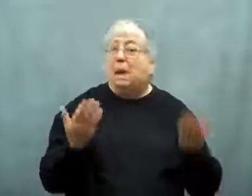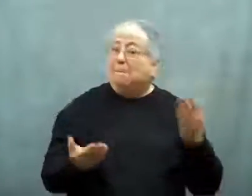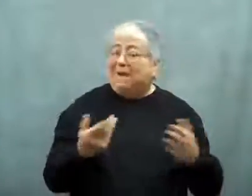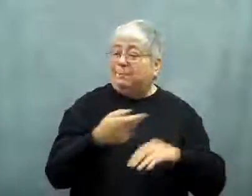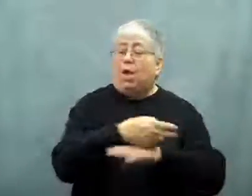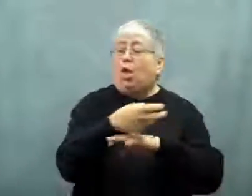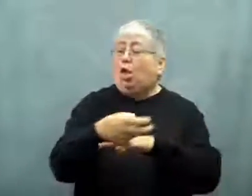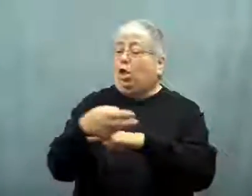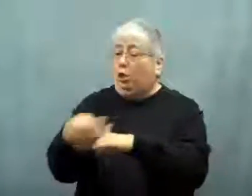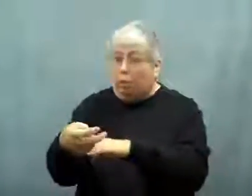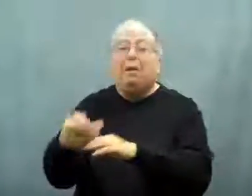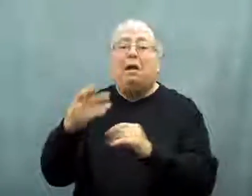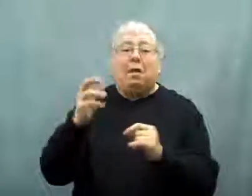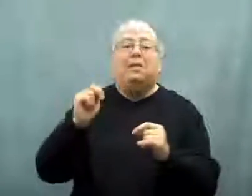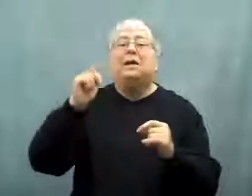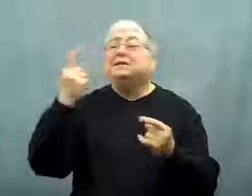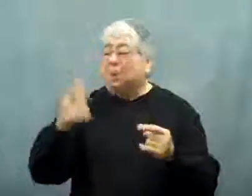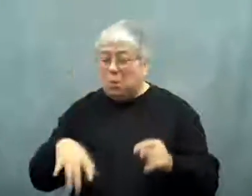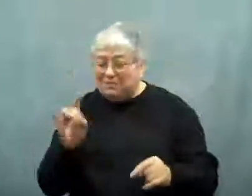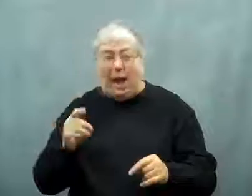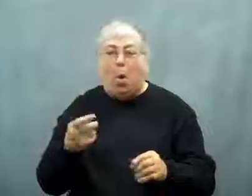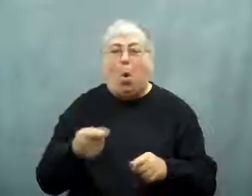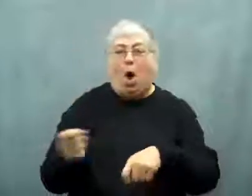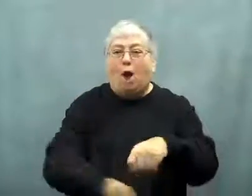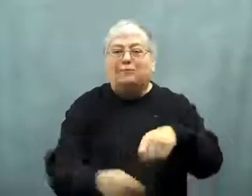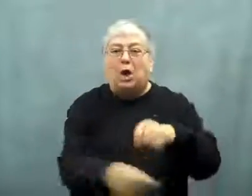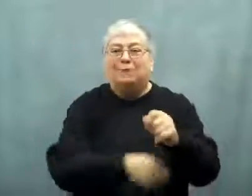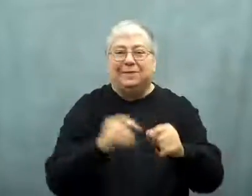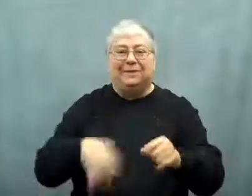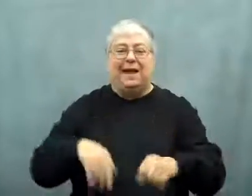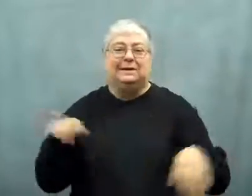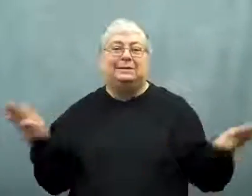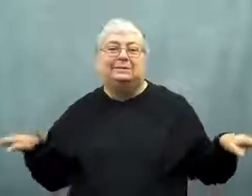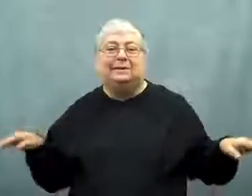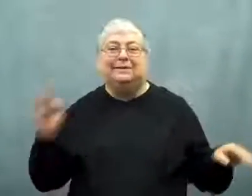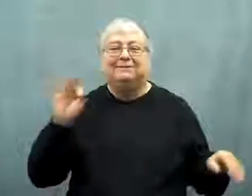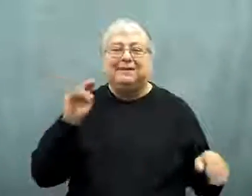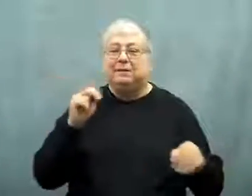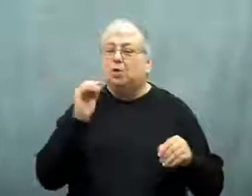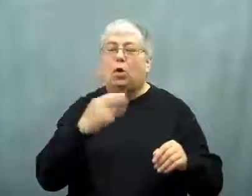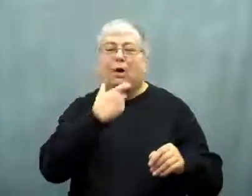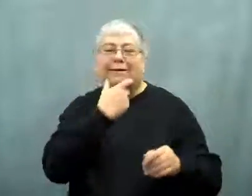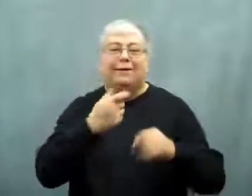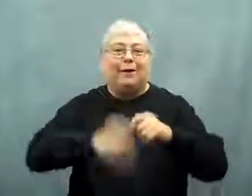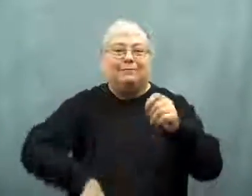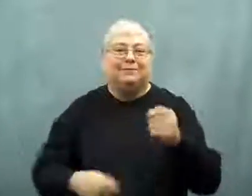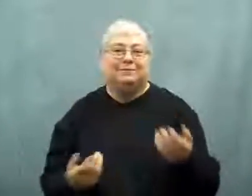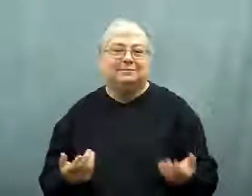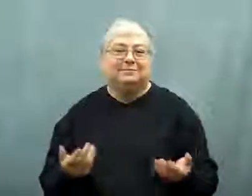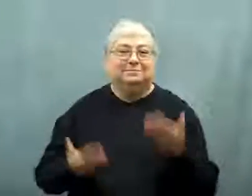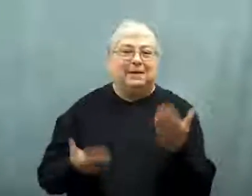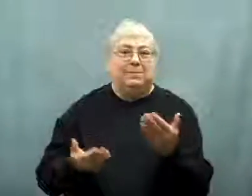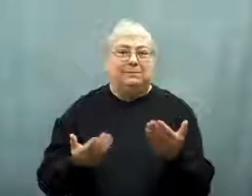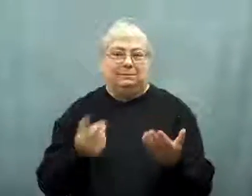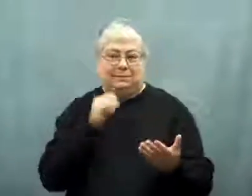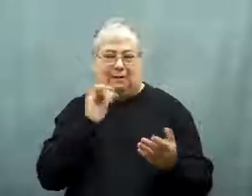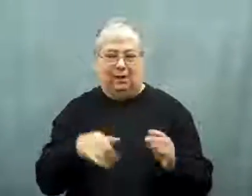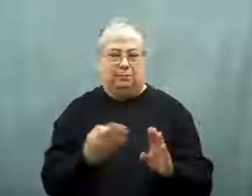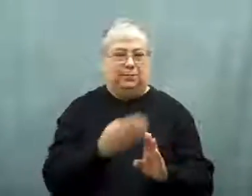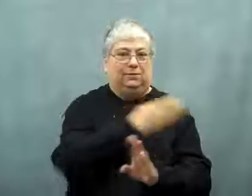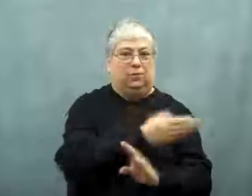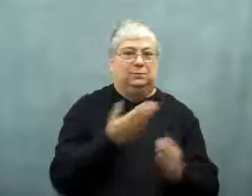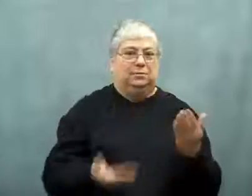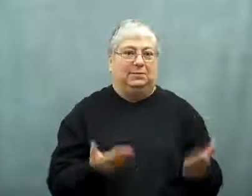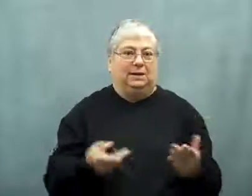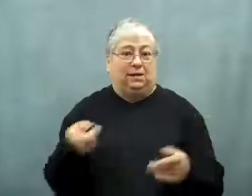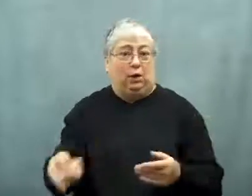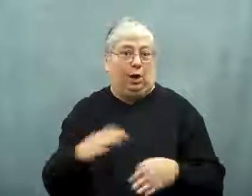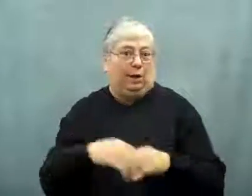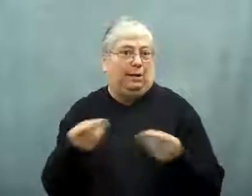It could be that the fins and jaws were removed after they were found on shore.